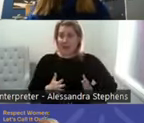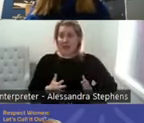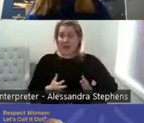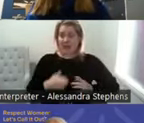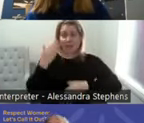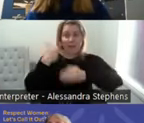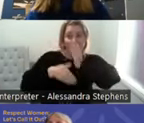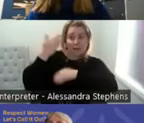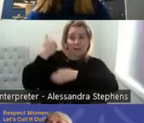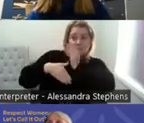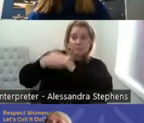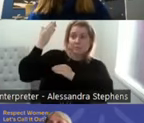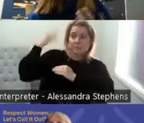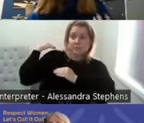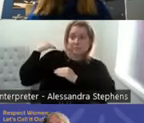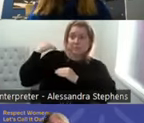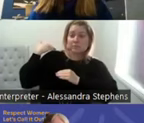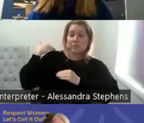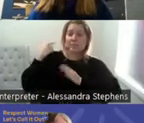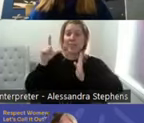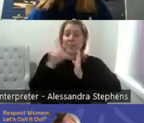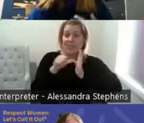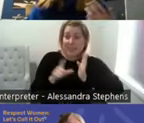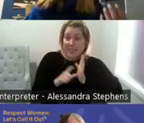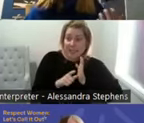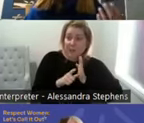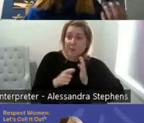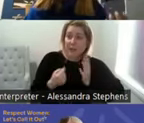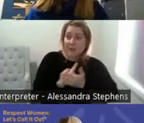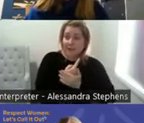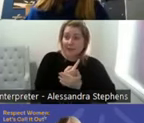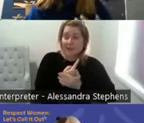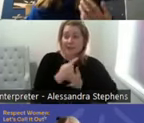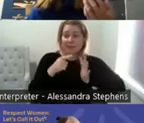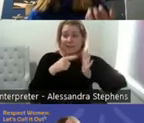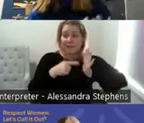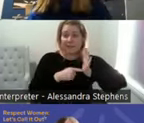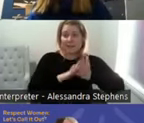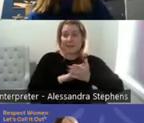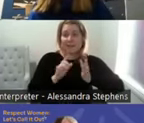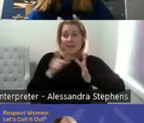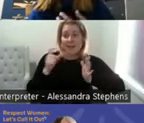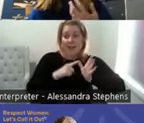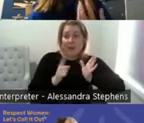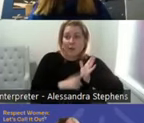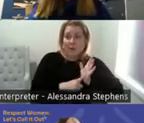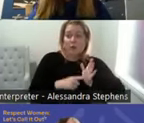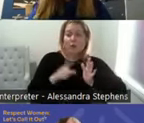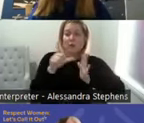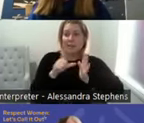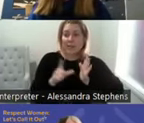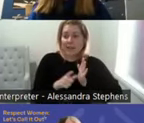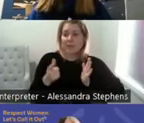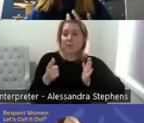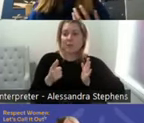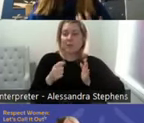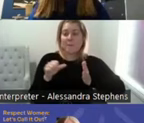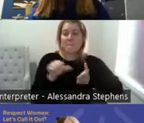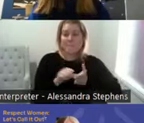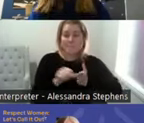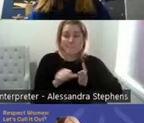context of where we sit. The, the ethical, the legal, the economic. Cultural. All these different